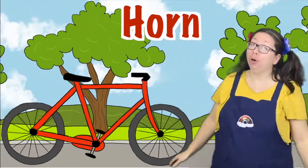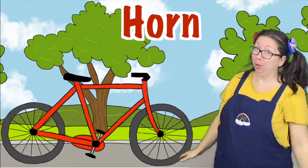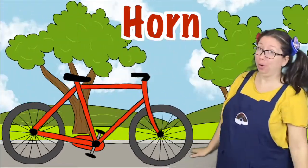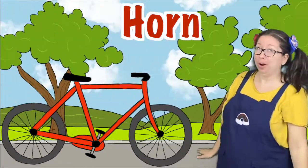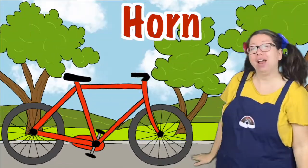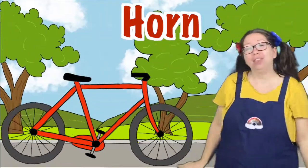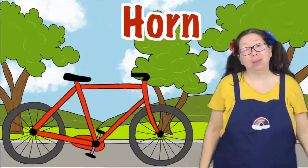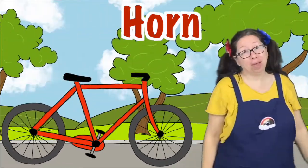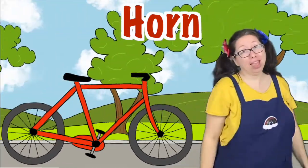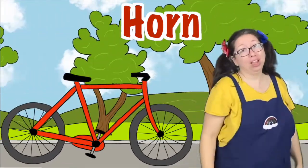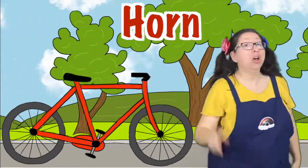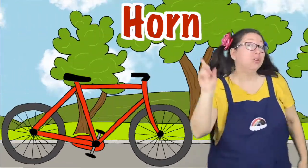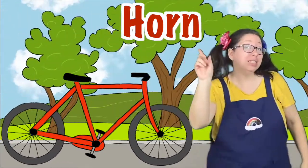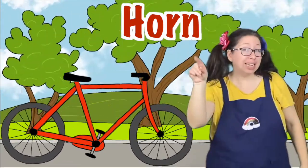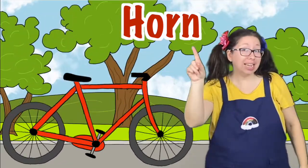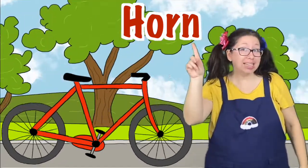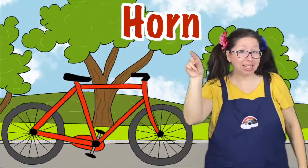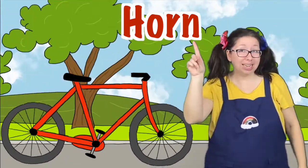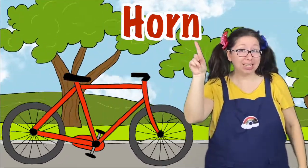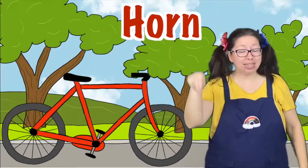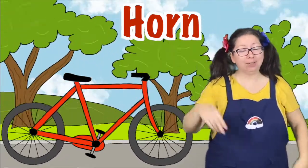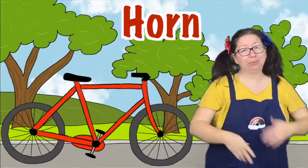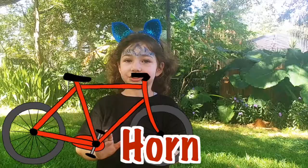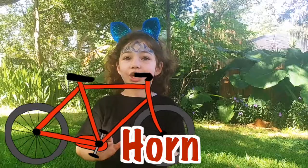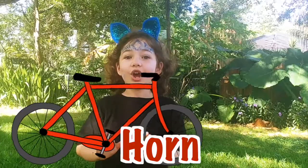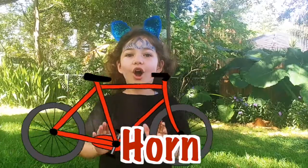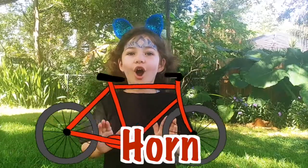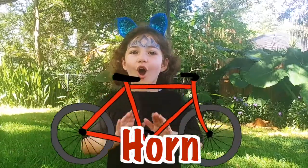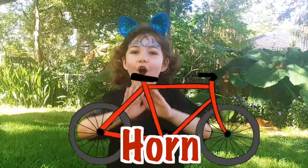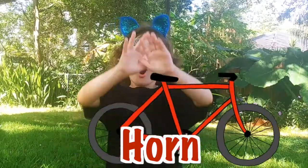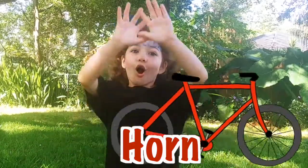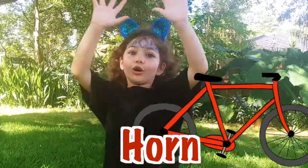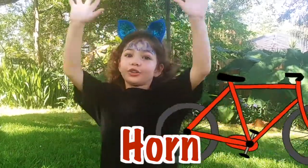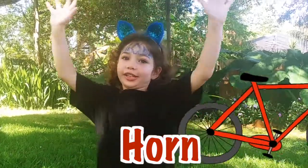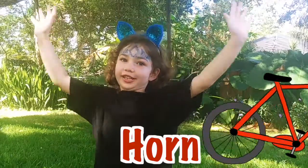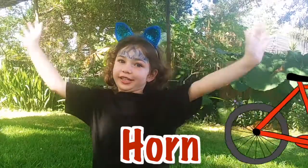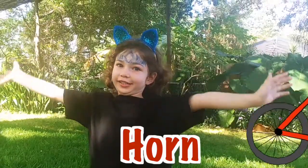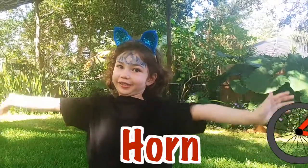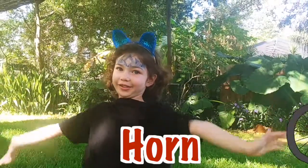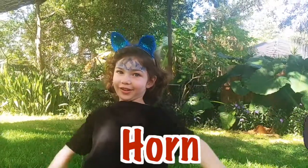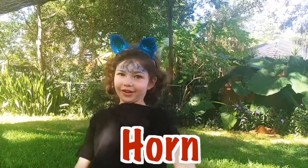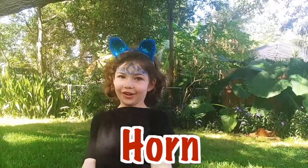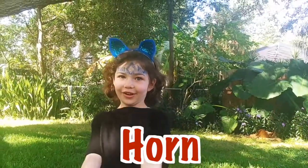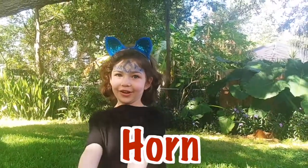The horn on the Bike Goes ding ding ding All through the town